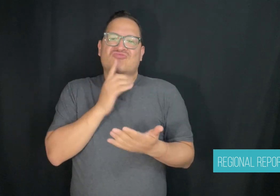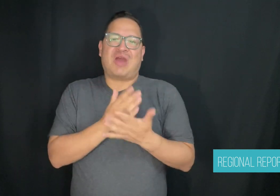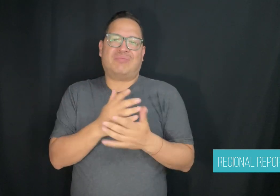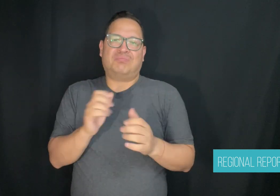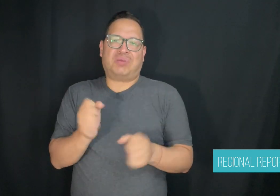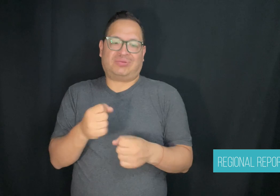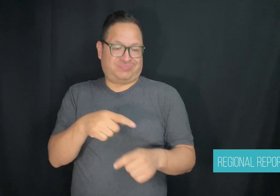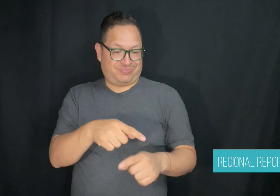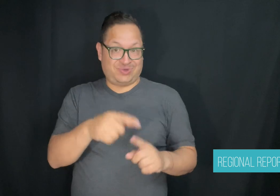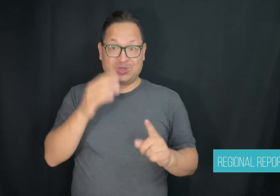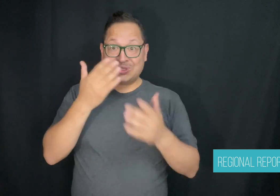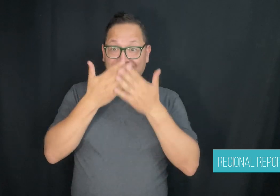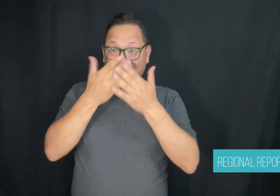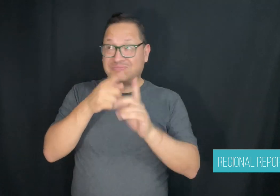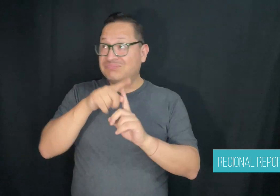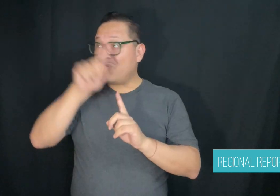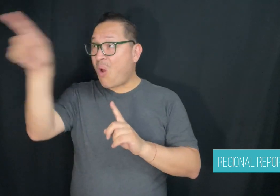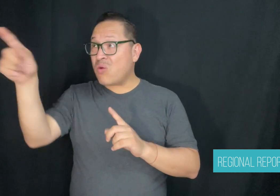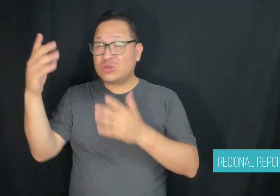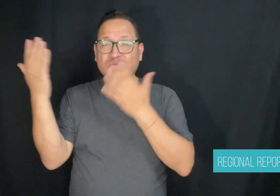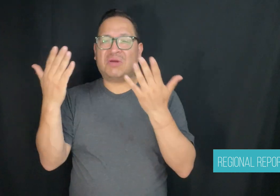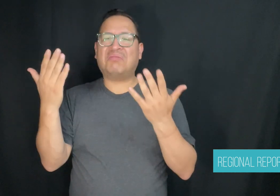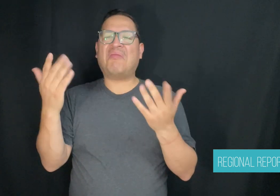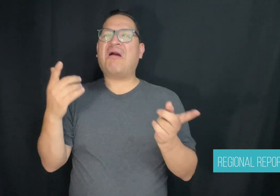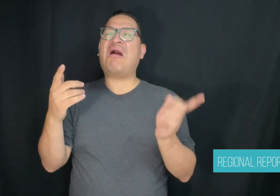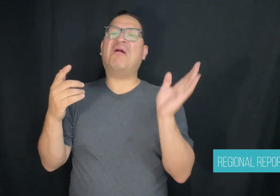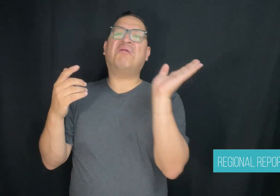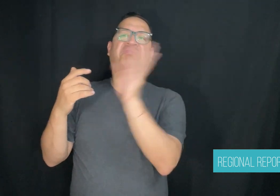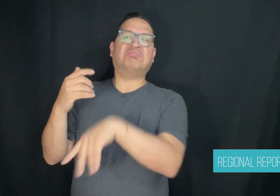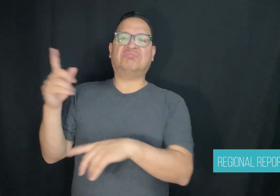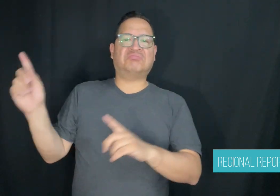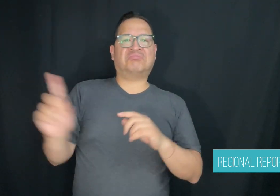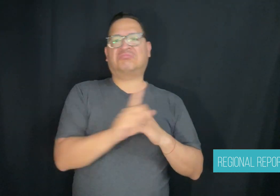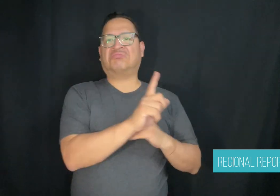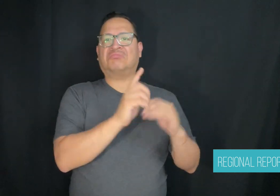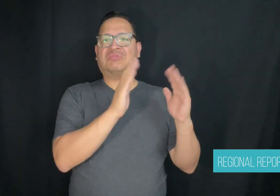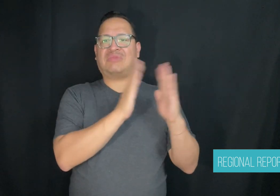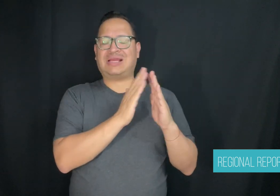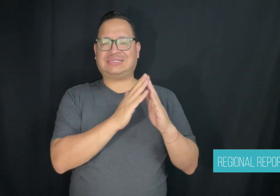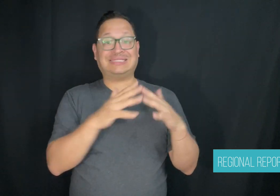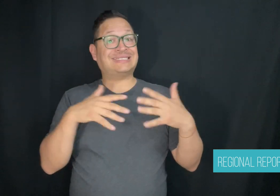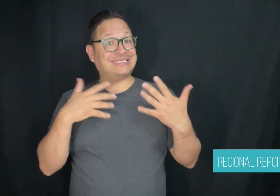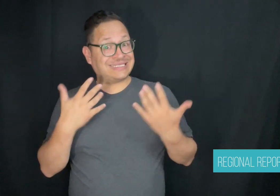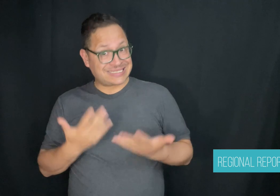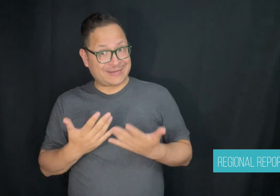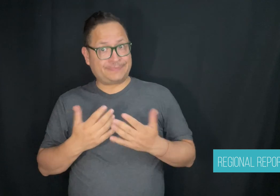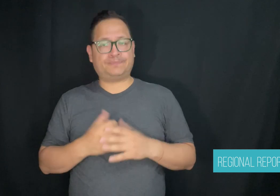Interpreters are not enough. These services are organized